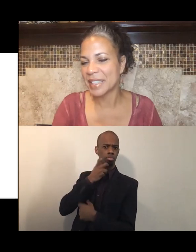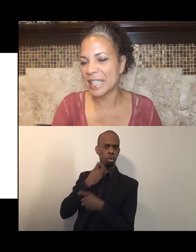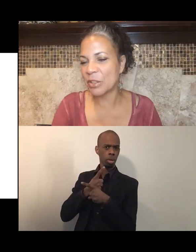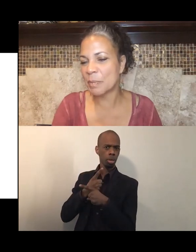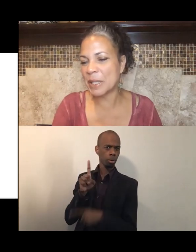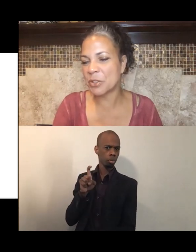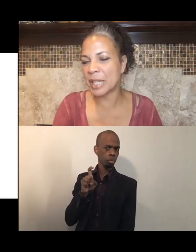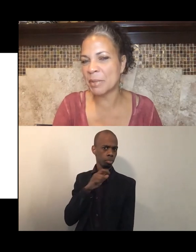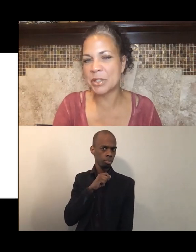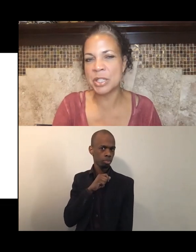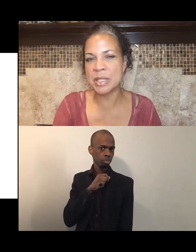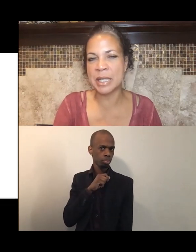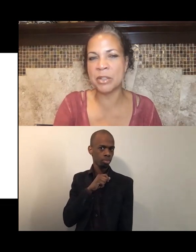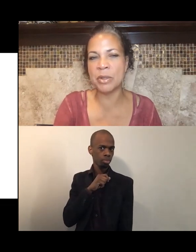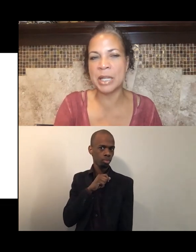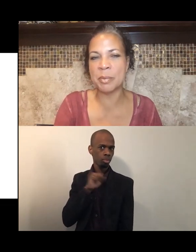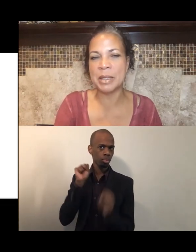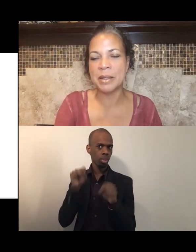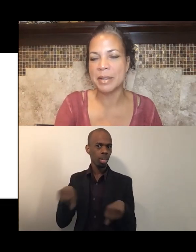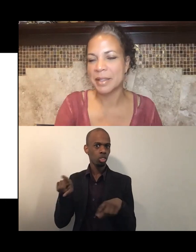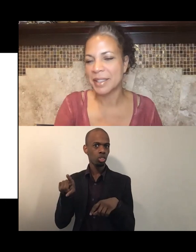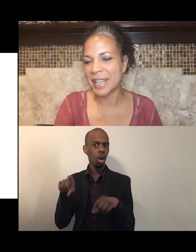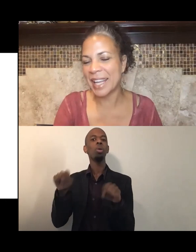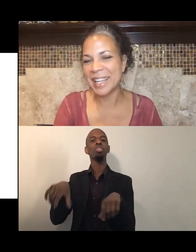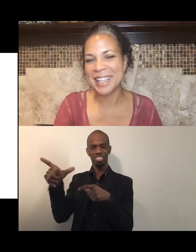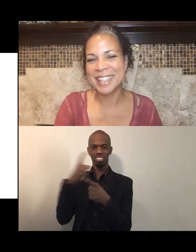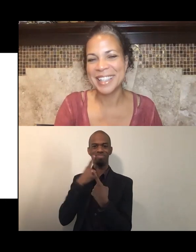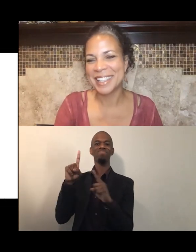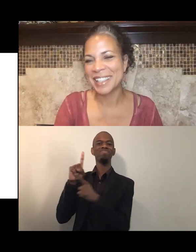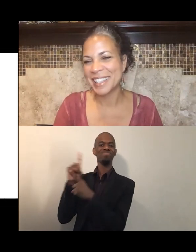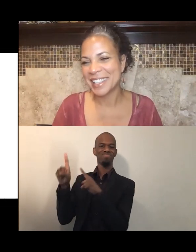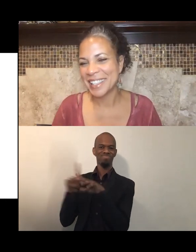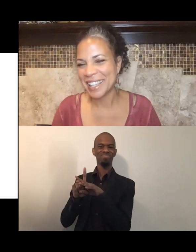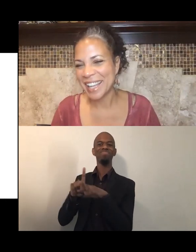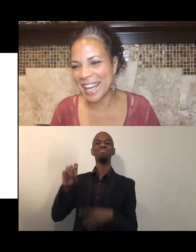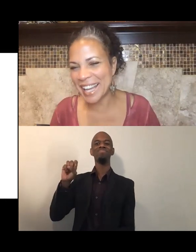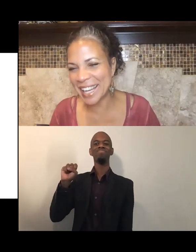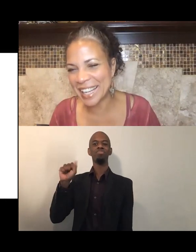Can you repeat your name? Can you hear me? [Saba] Hi, yes, I can hear you. Can you hear me? Hi.